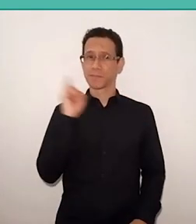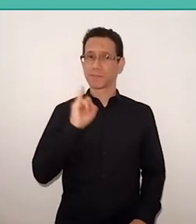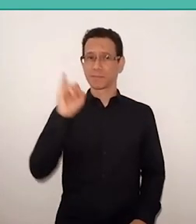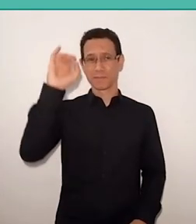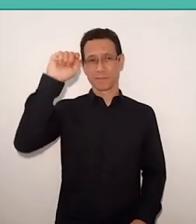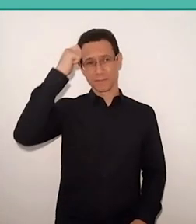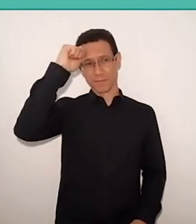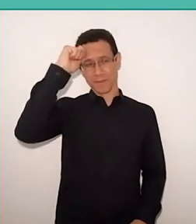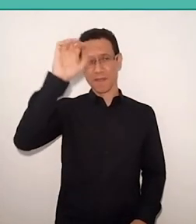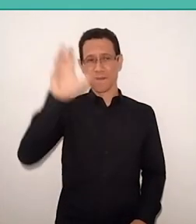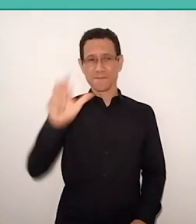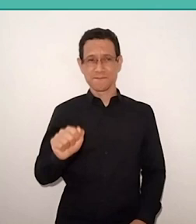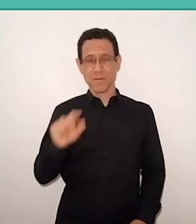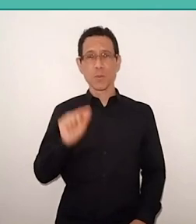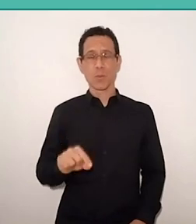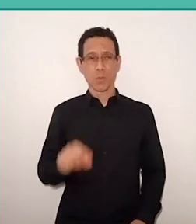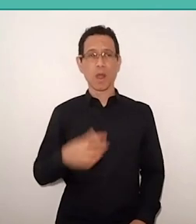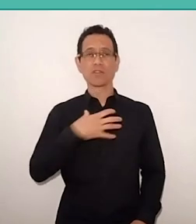Freire felt, in Africa, at home.